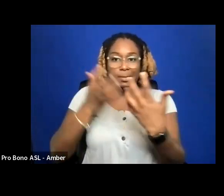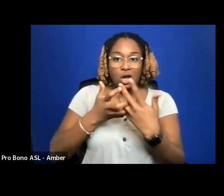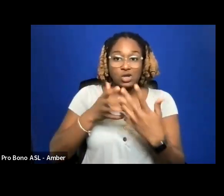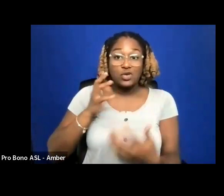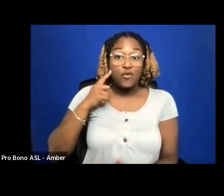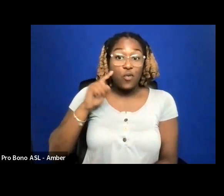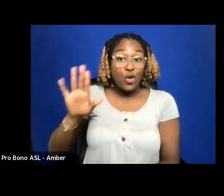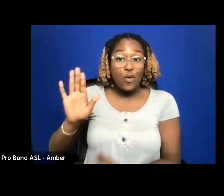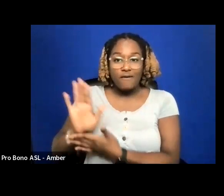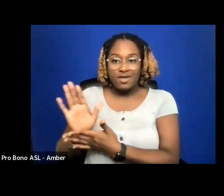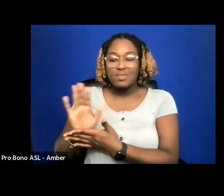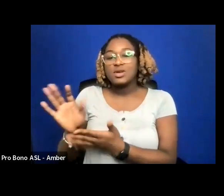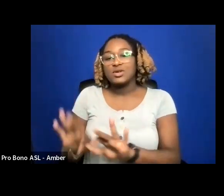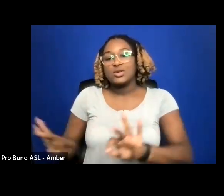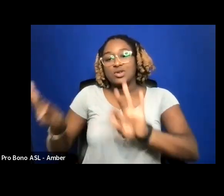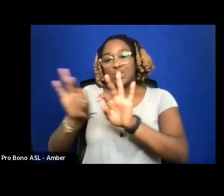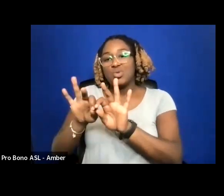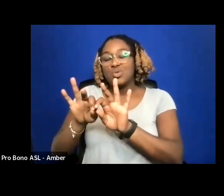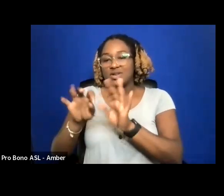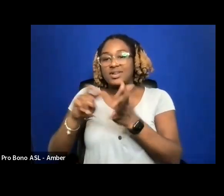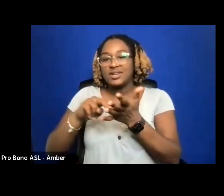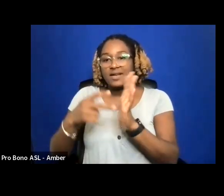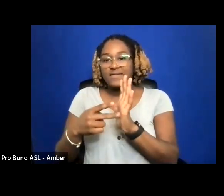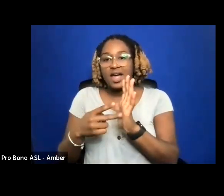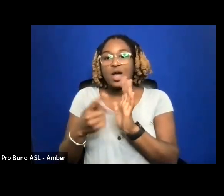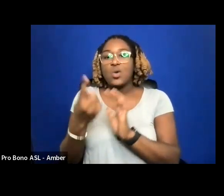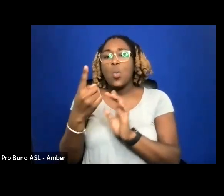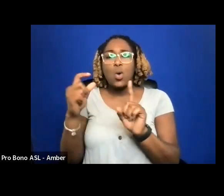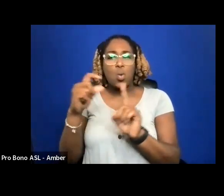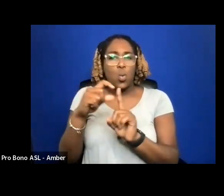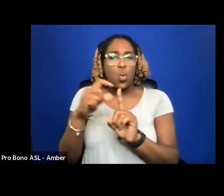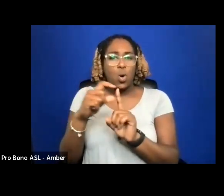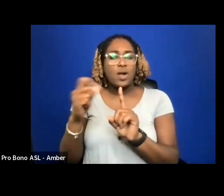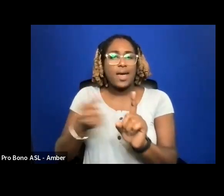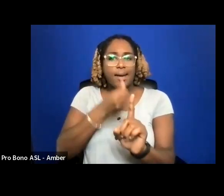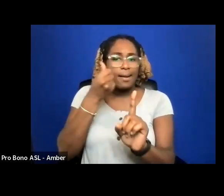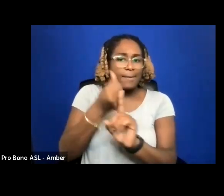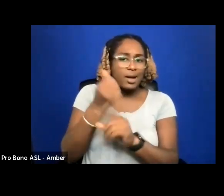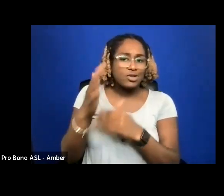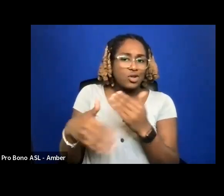IMPORTANT TO DEFINE ONE UNDERLYING TERM THAT IMPACTS THEM ALL, EXCLUSIVITY.